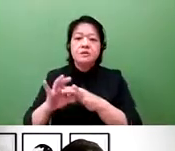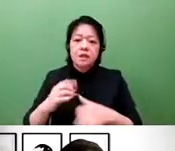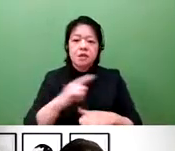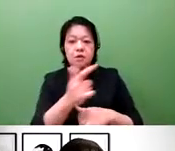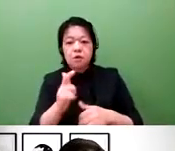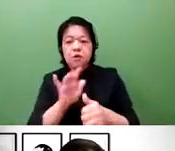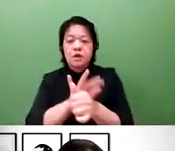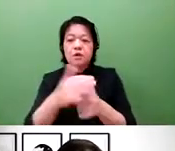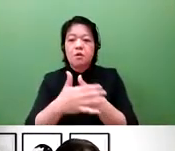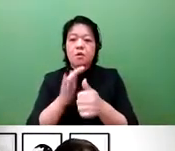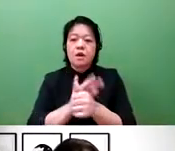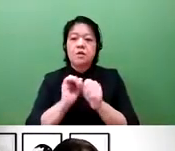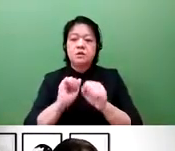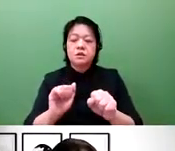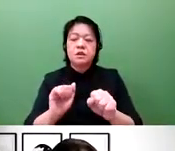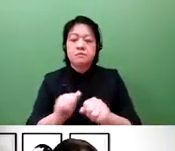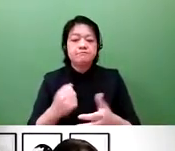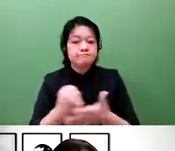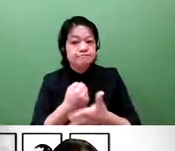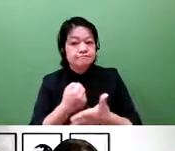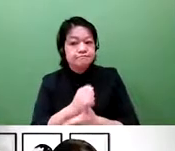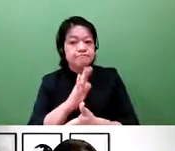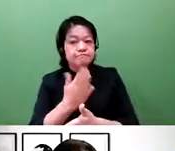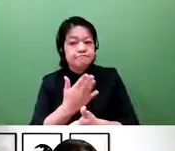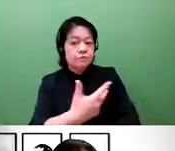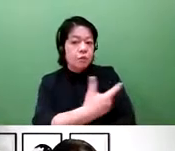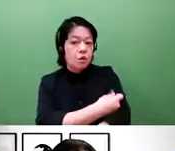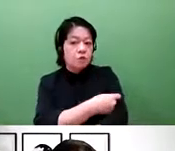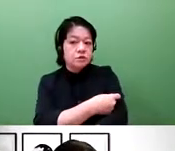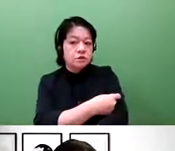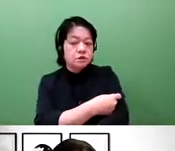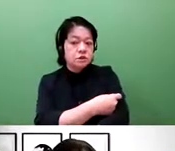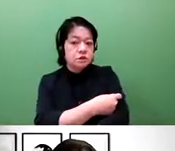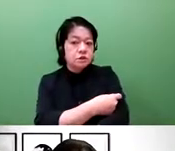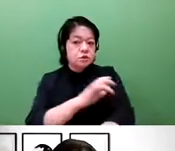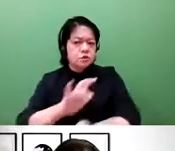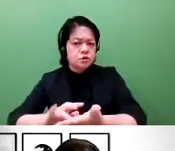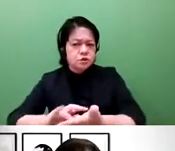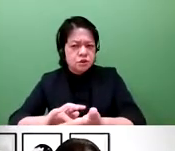has emerged to deliver on a means to combat COVID-19.